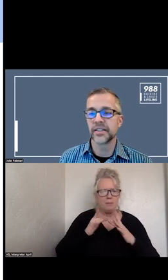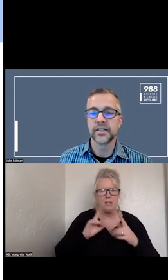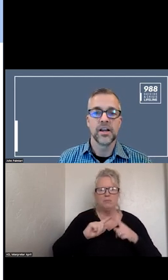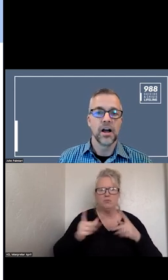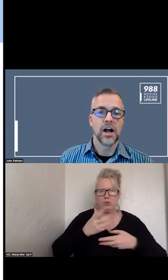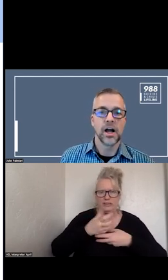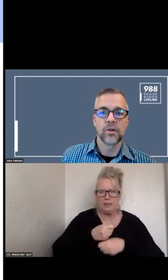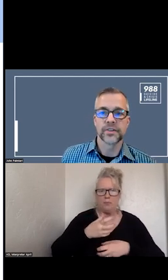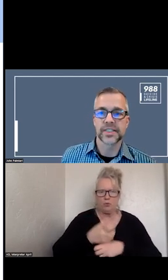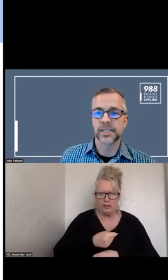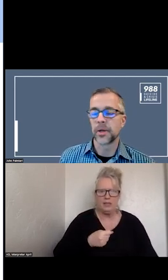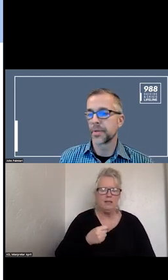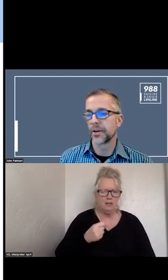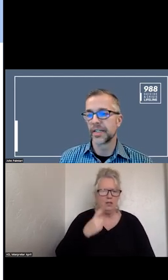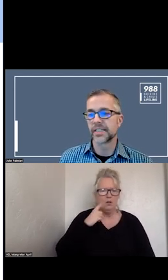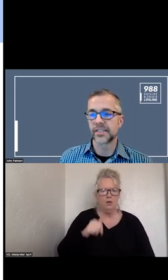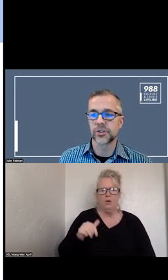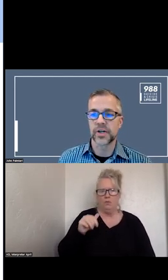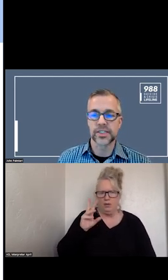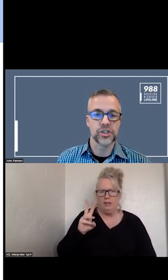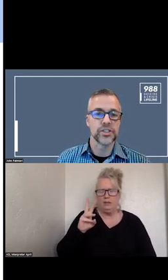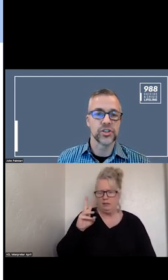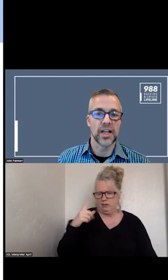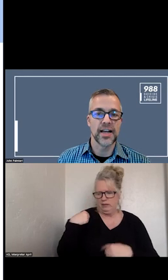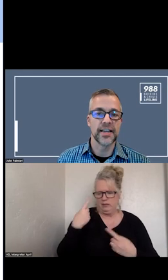DATA SINCE THE SIX-MONTH TRANSITION IN JULY.